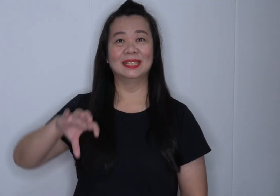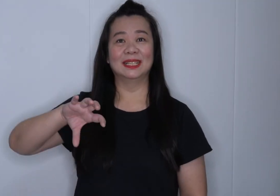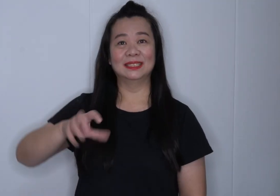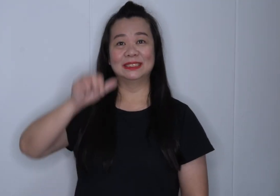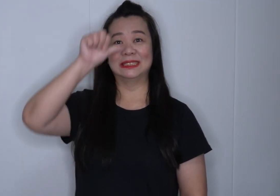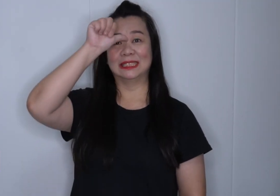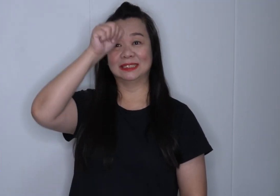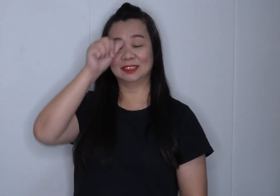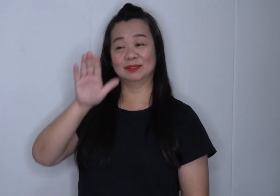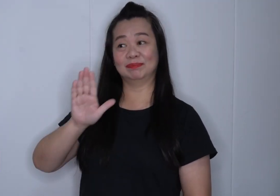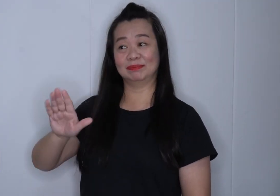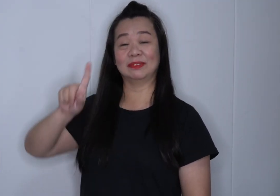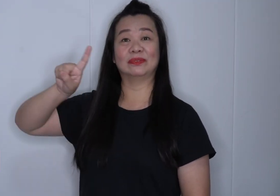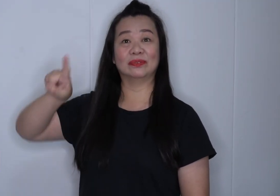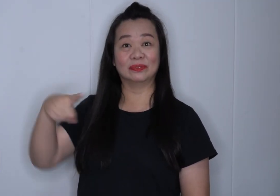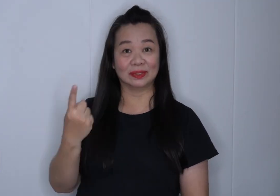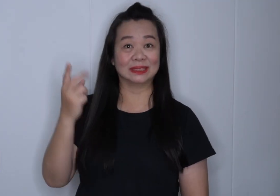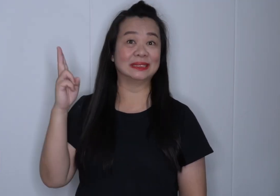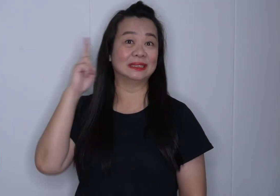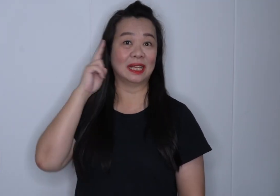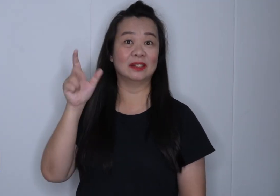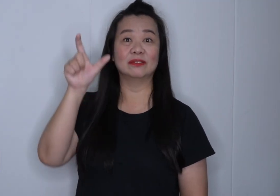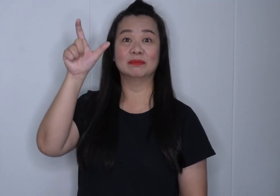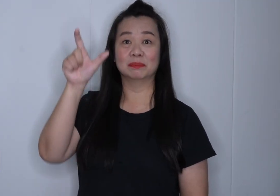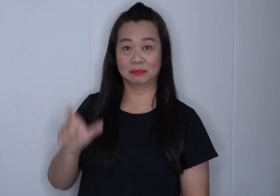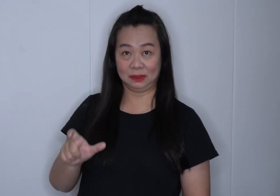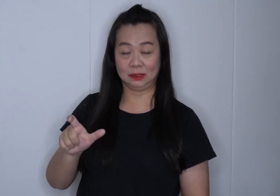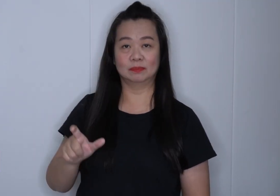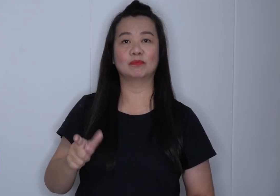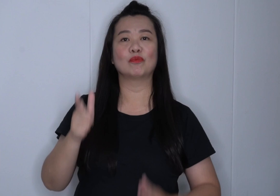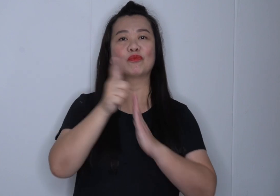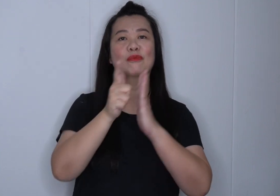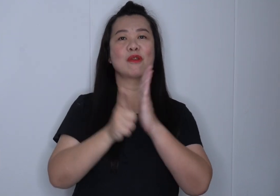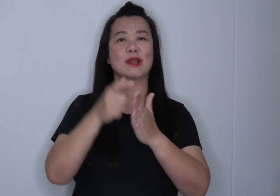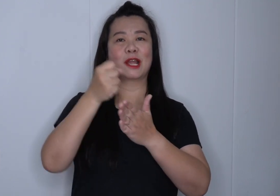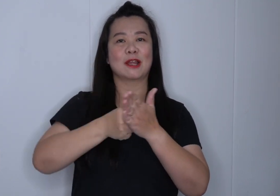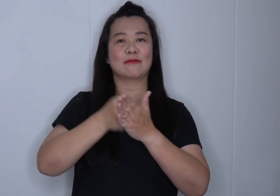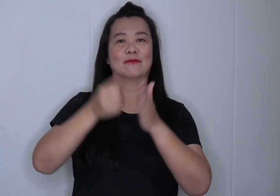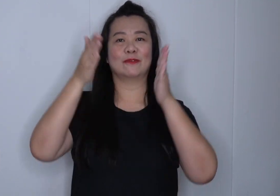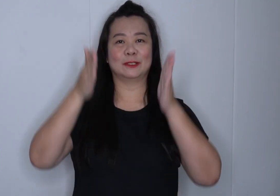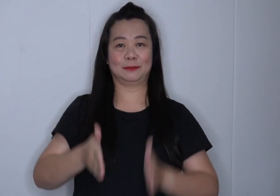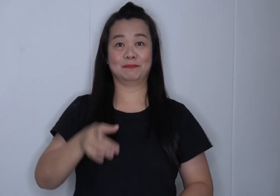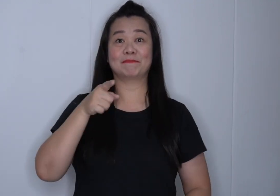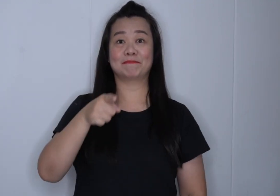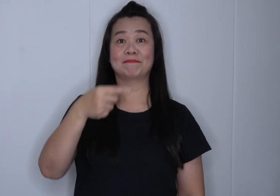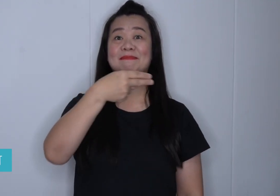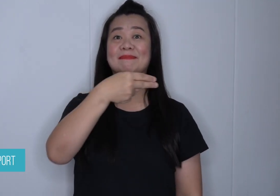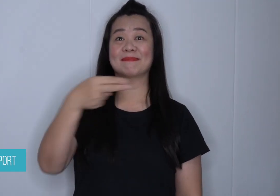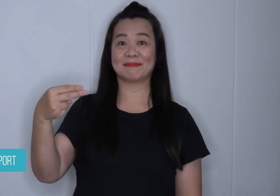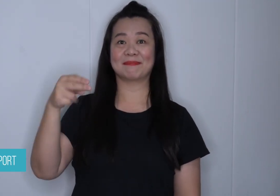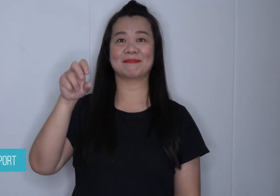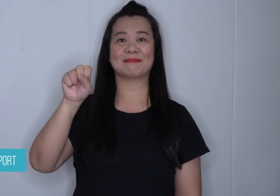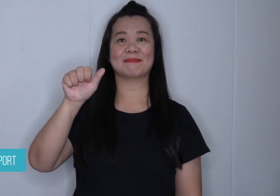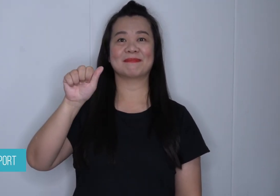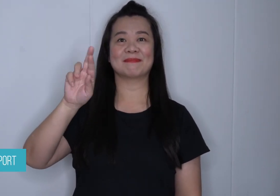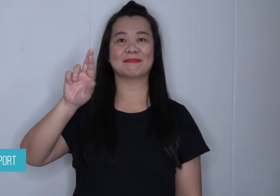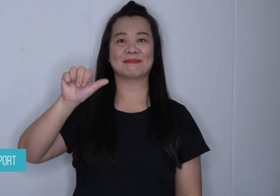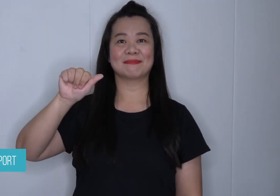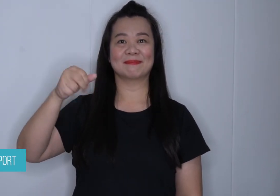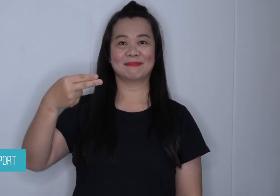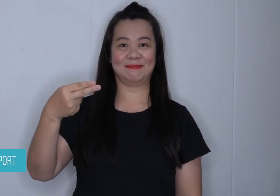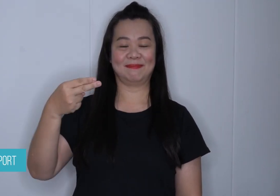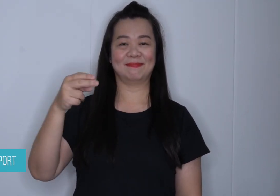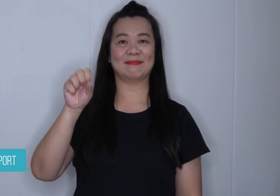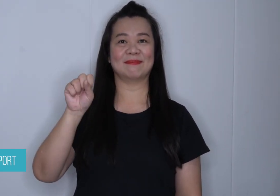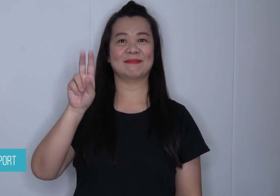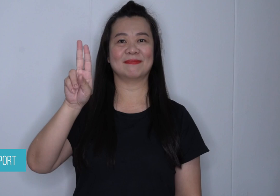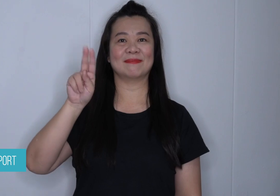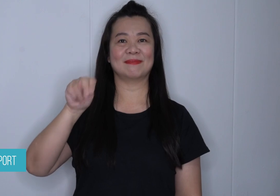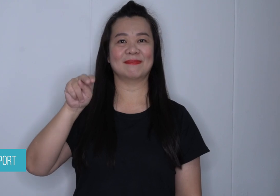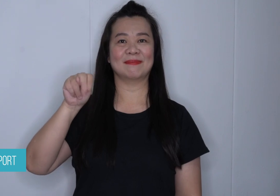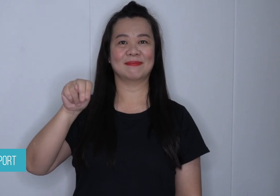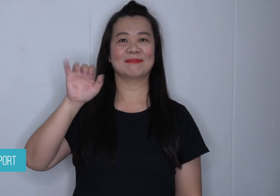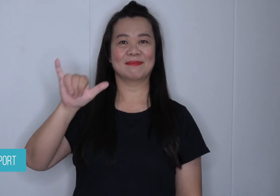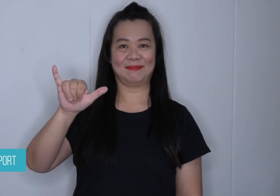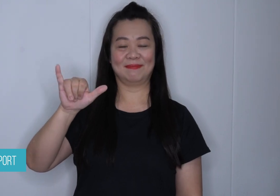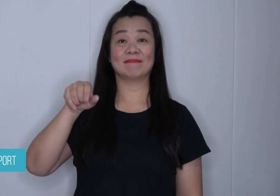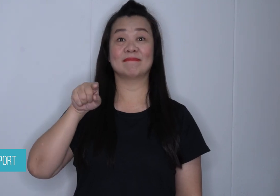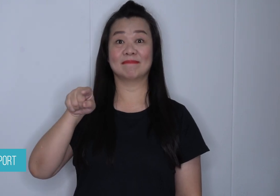The country of India has its first Deaf law advocate.